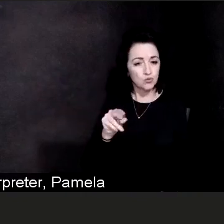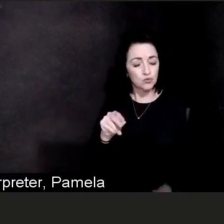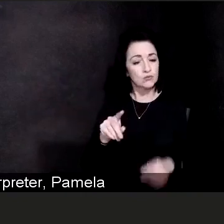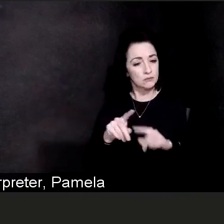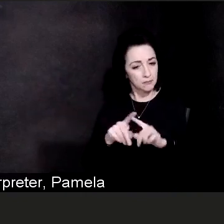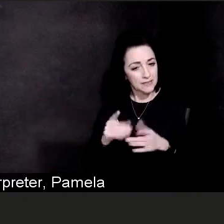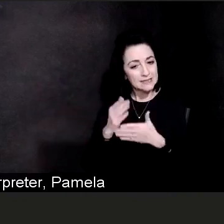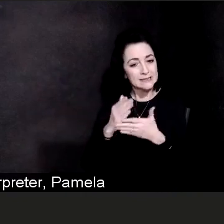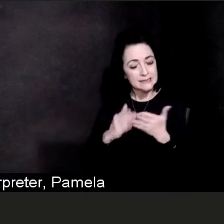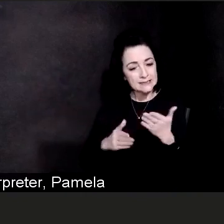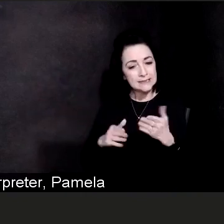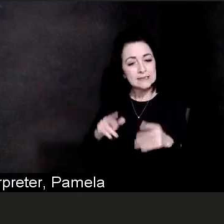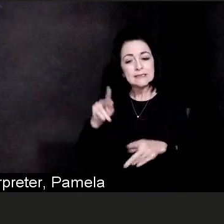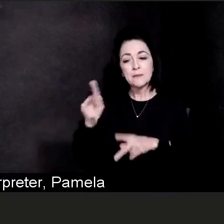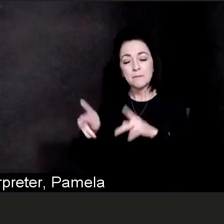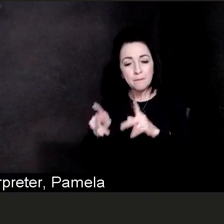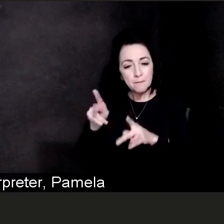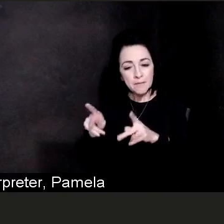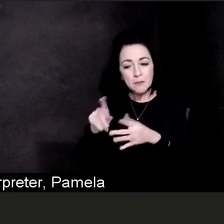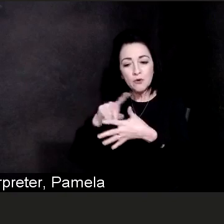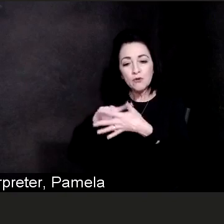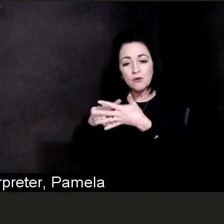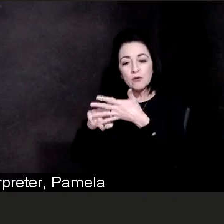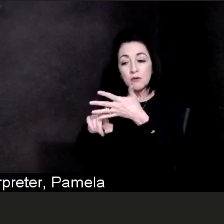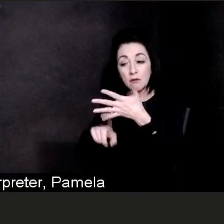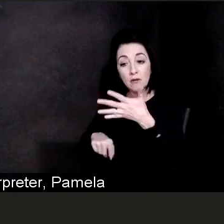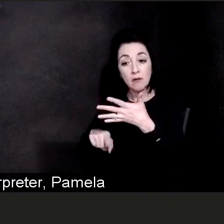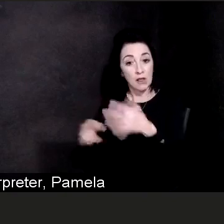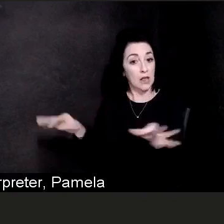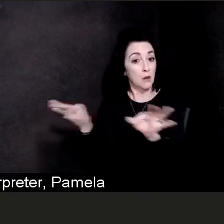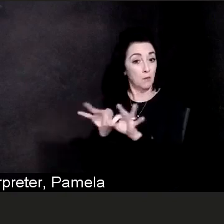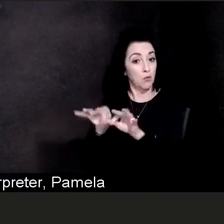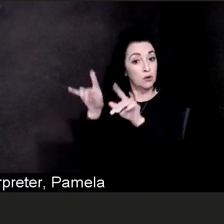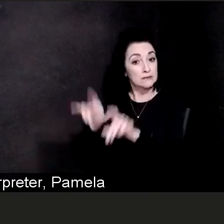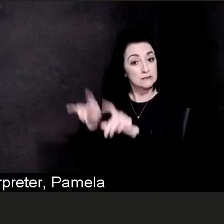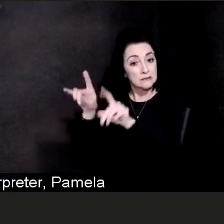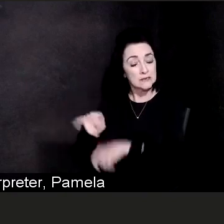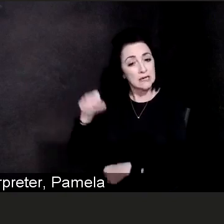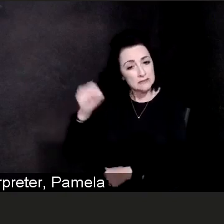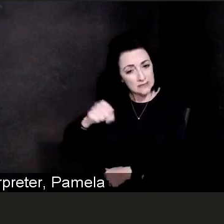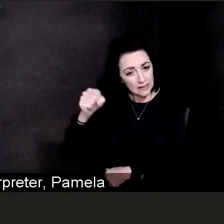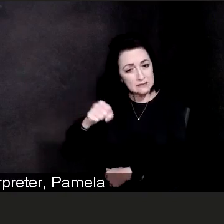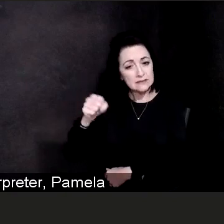their colonoscopies, that's important but we wanna ensure that when we do those procedures